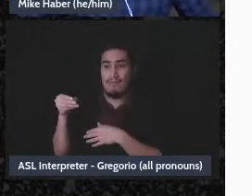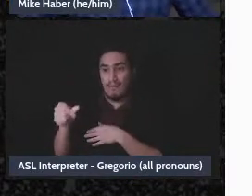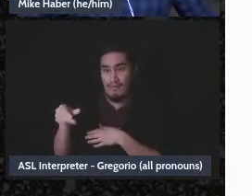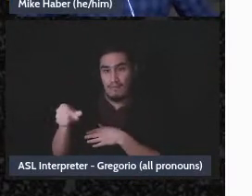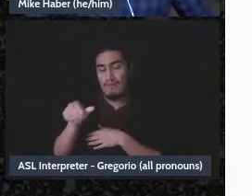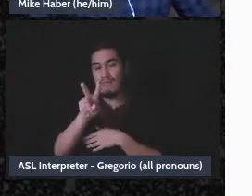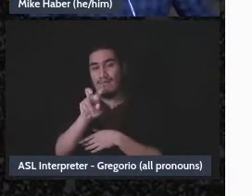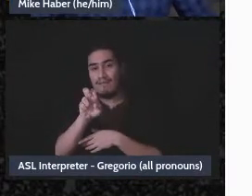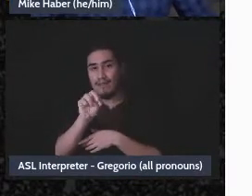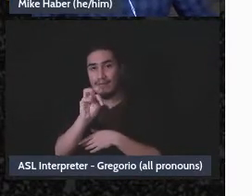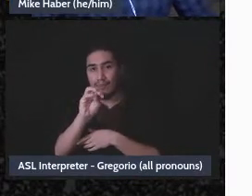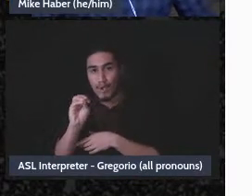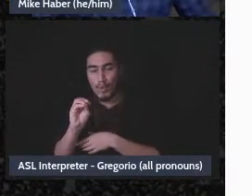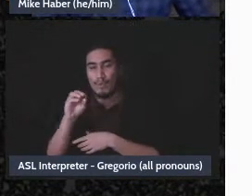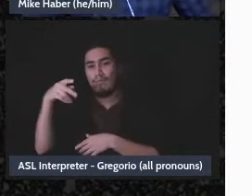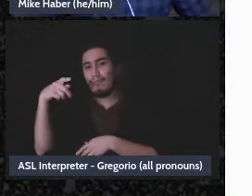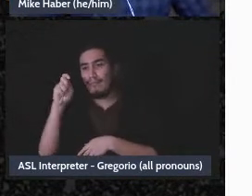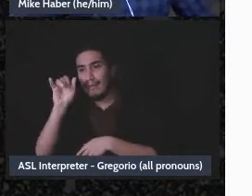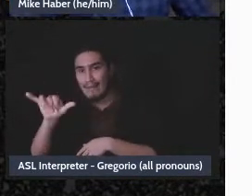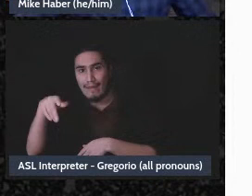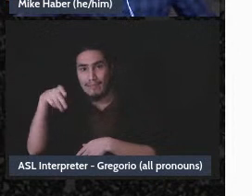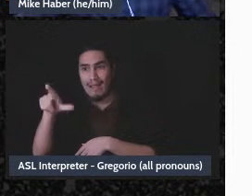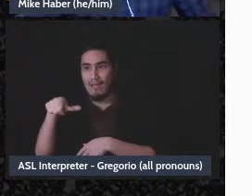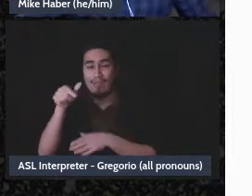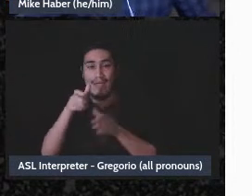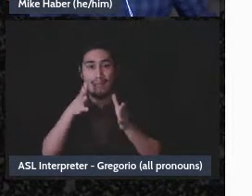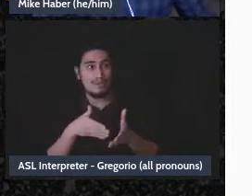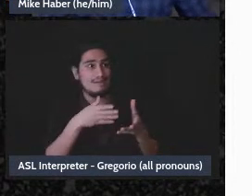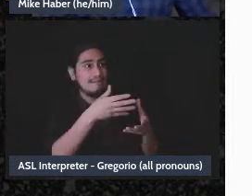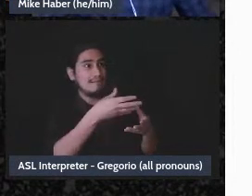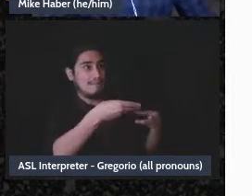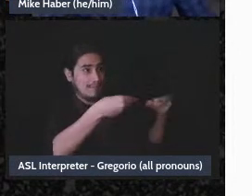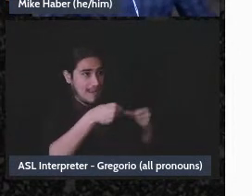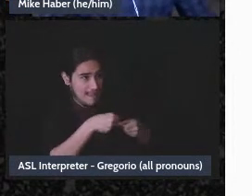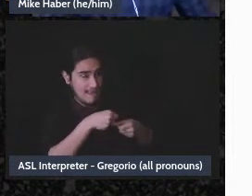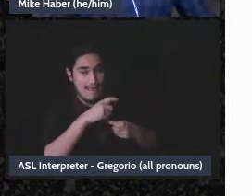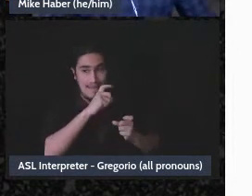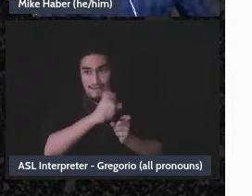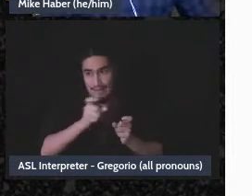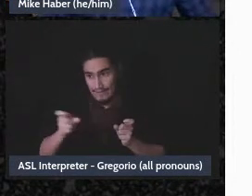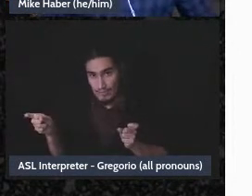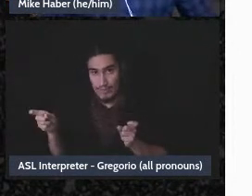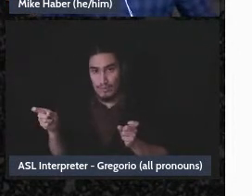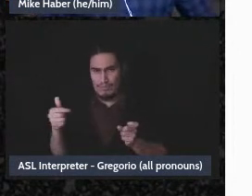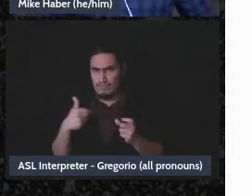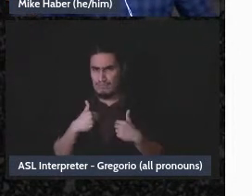their bank account that then gets distributed to mutual aid? And the related question of